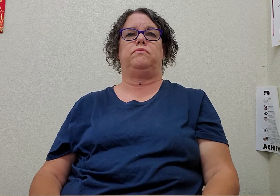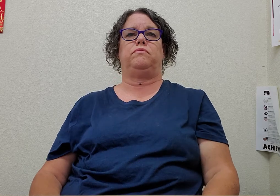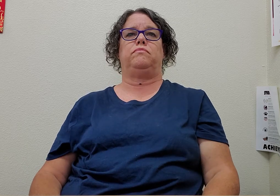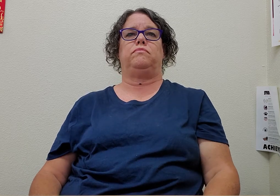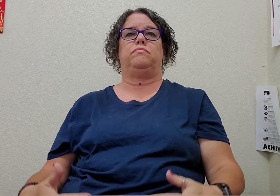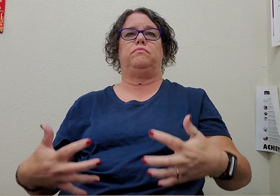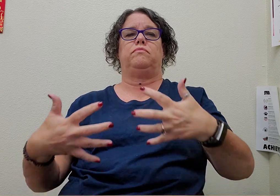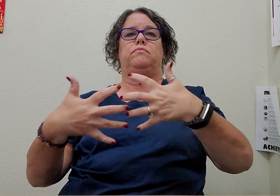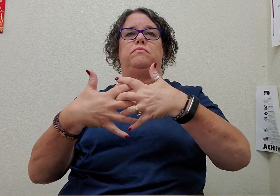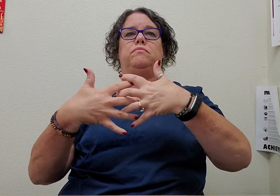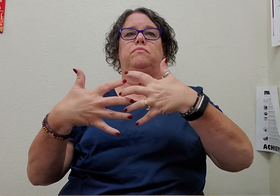roommate